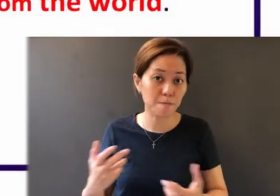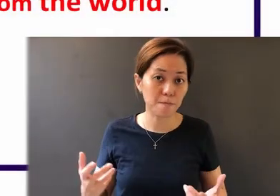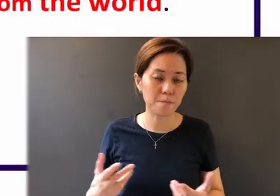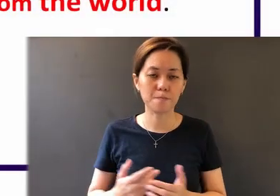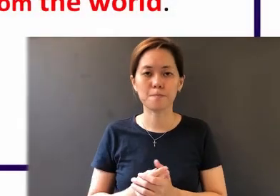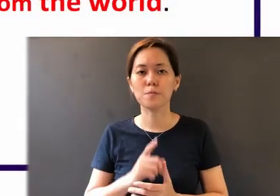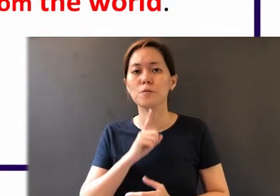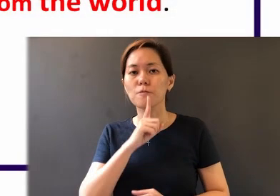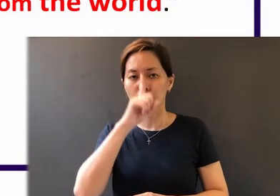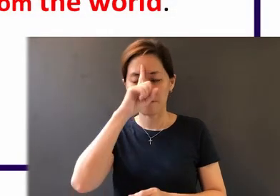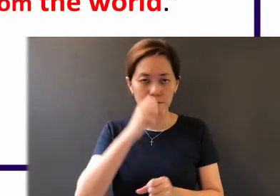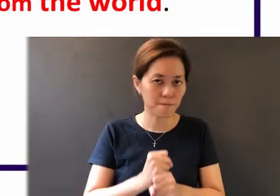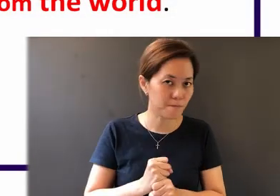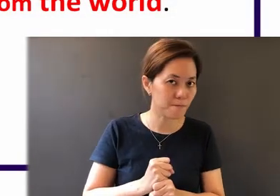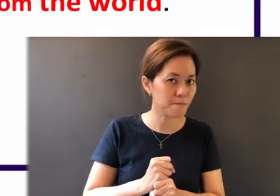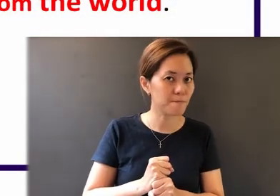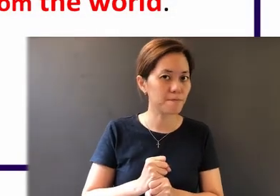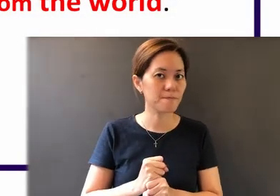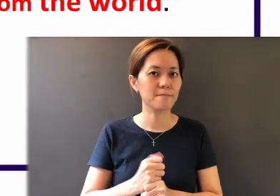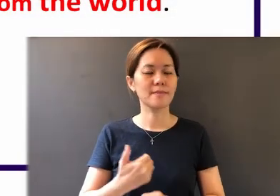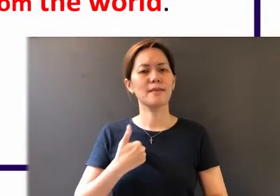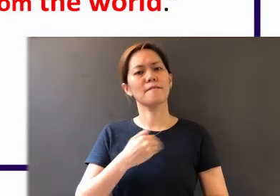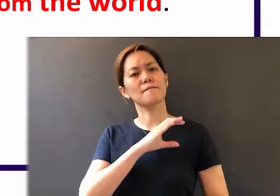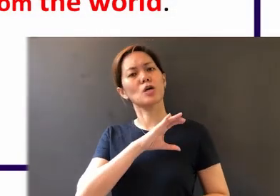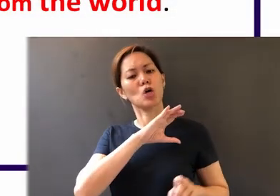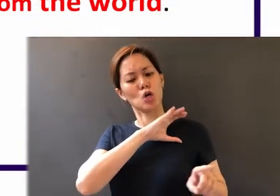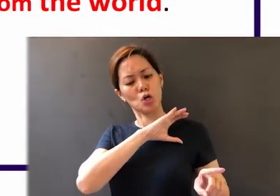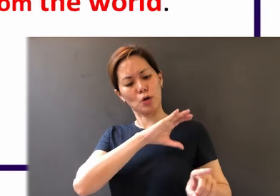is that real faith has got characteristics.